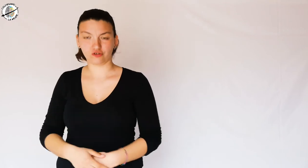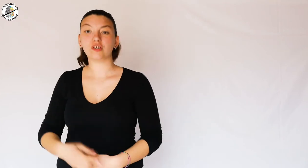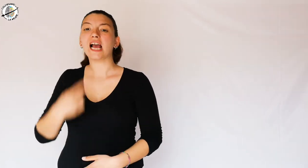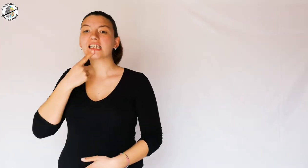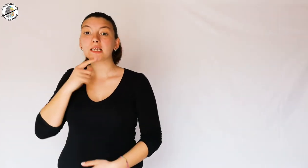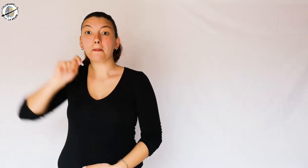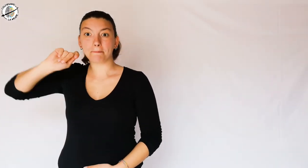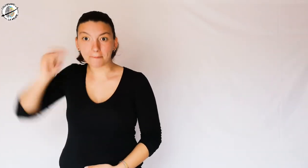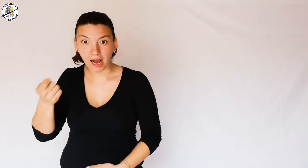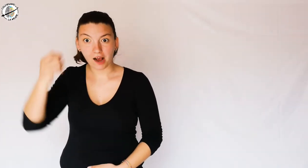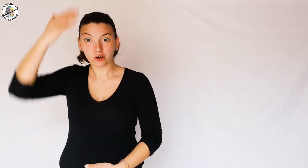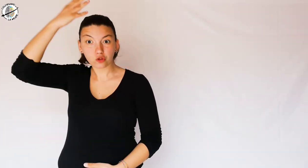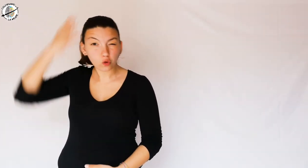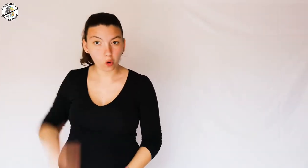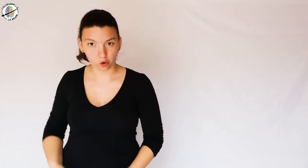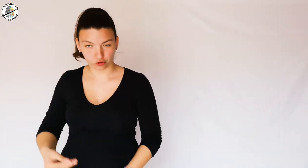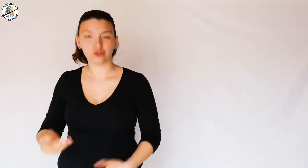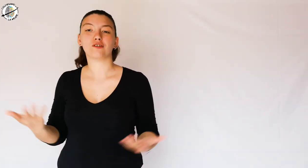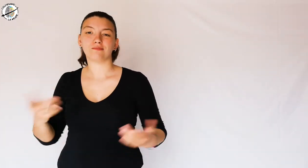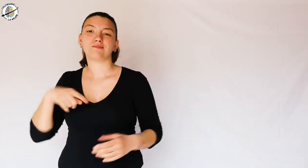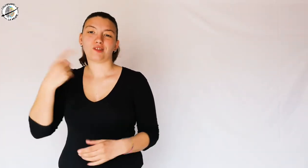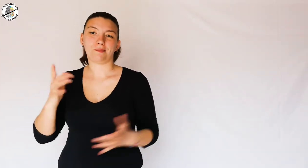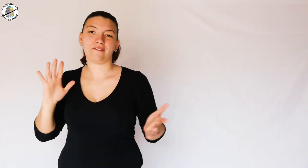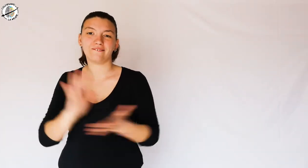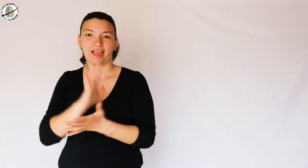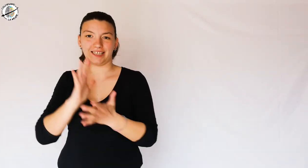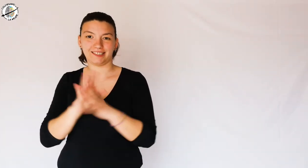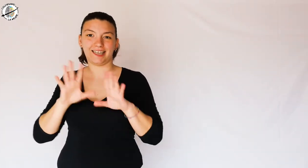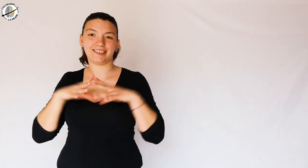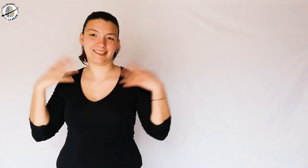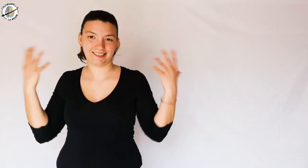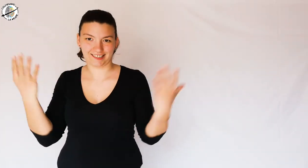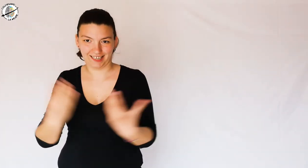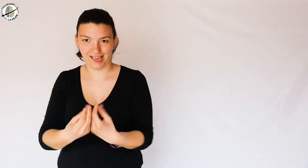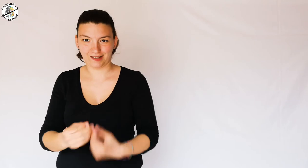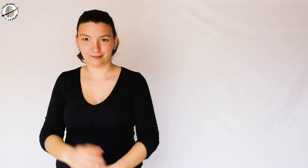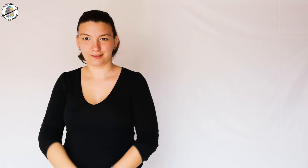Those who succeeded then had a party all together.